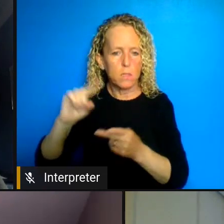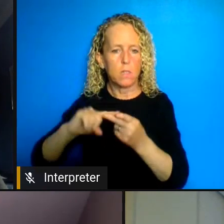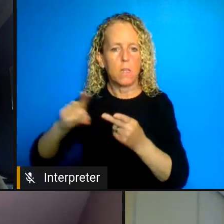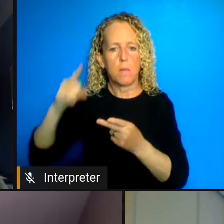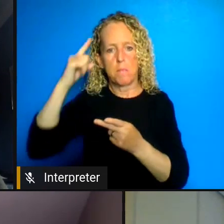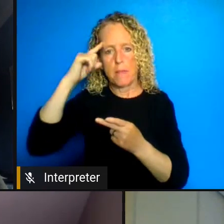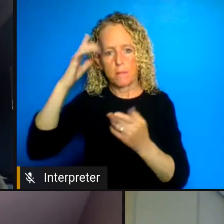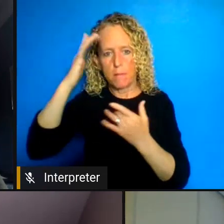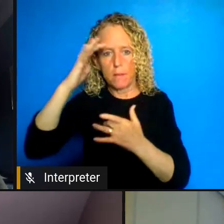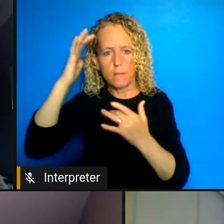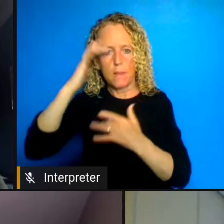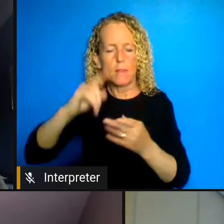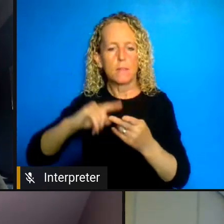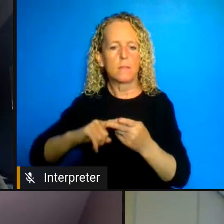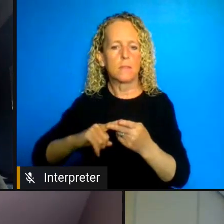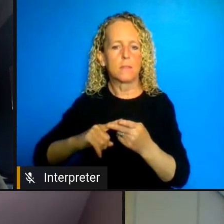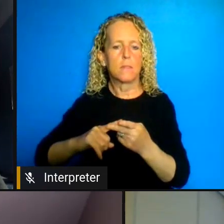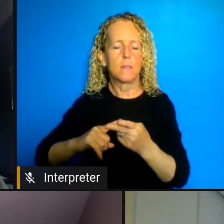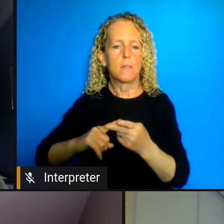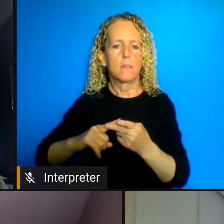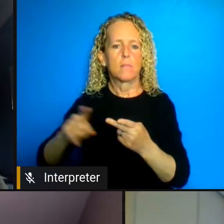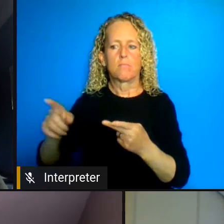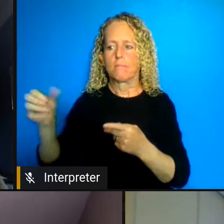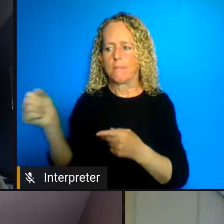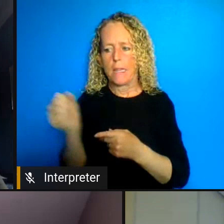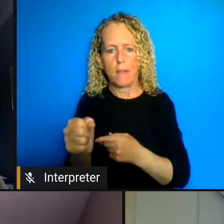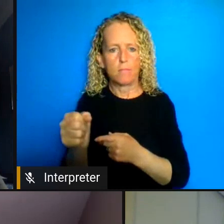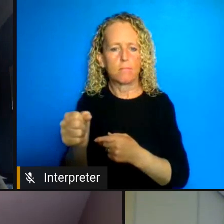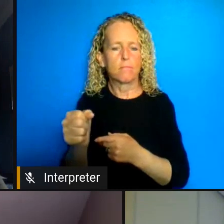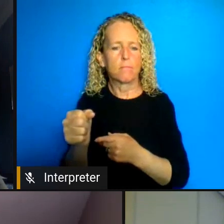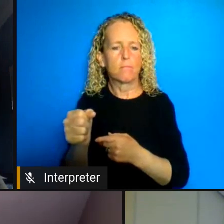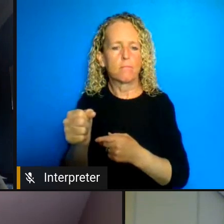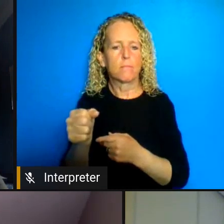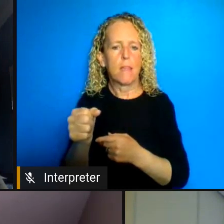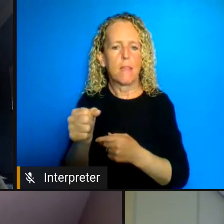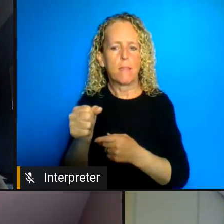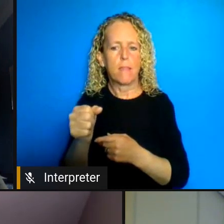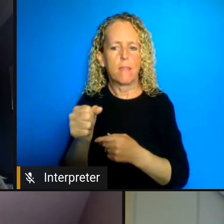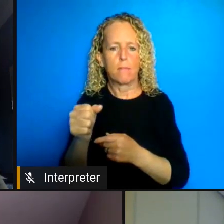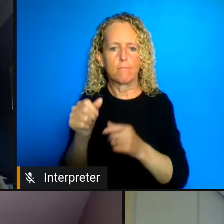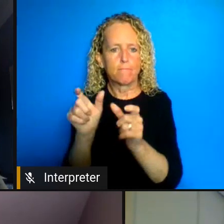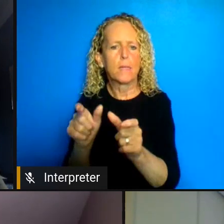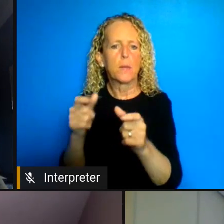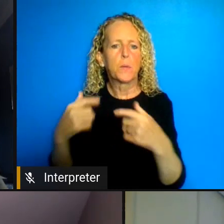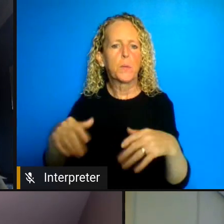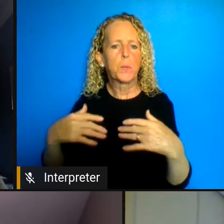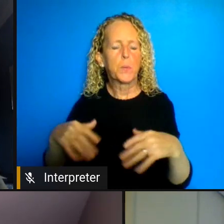conditions of confinement so women are generally disproportionately punished